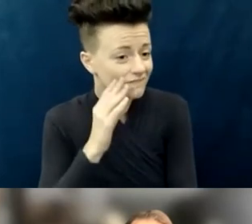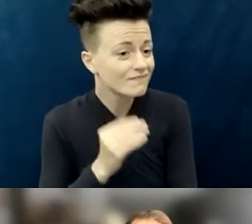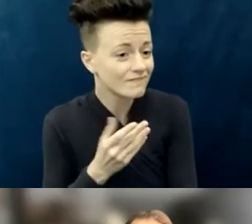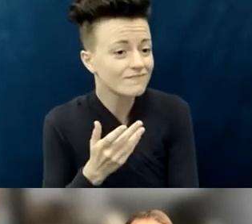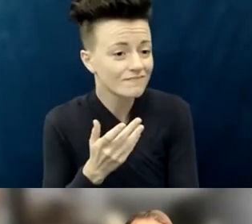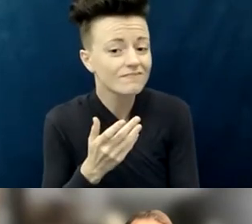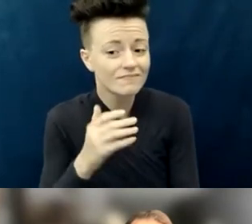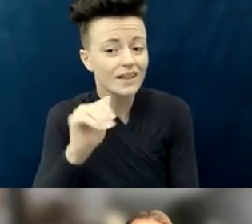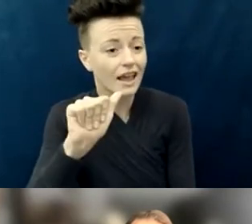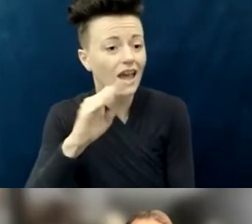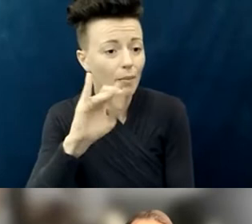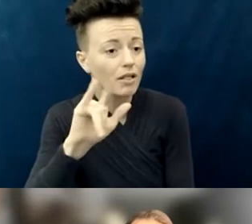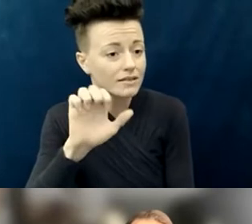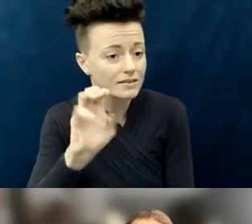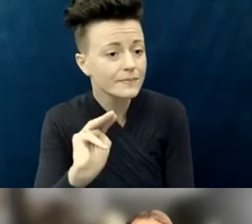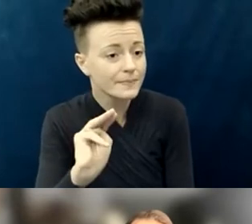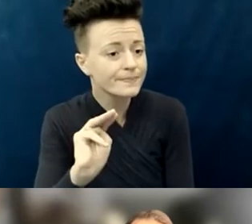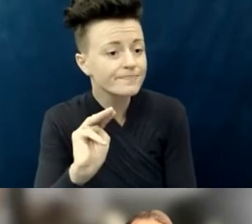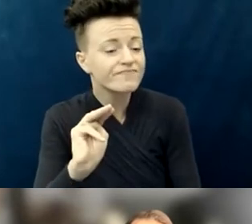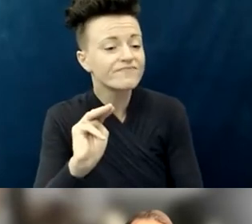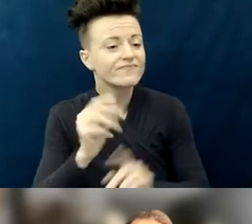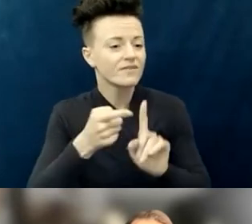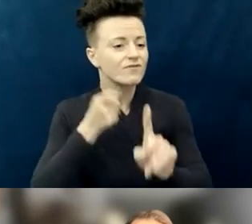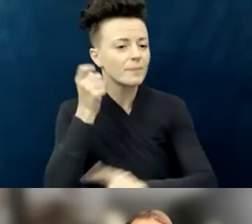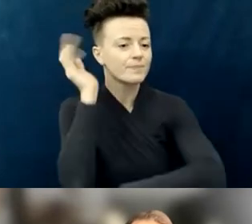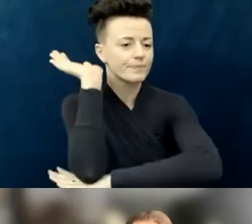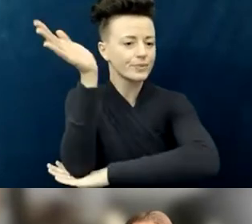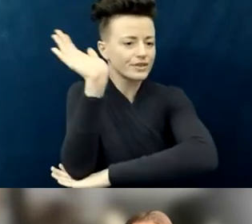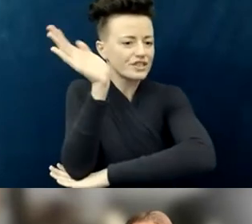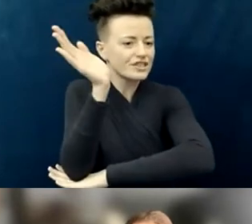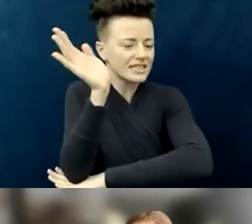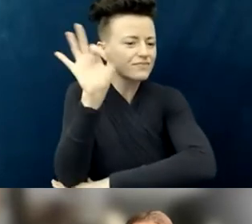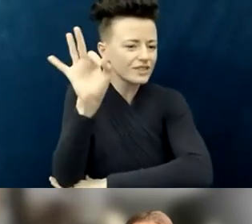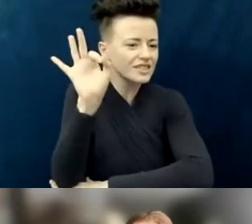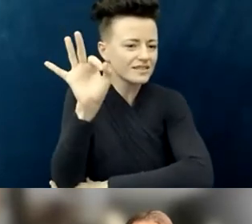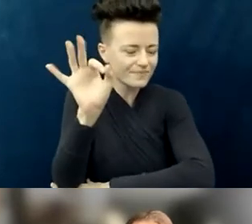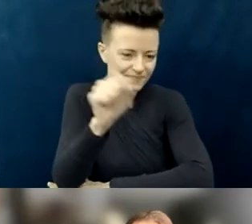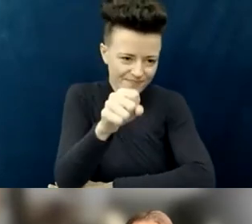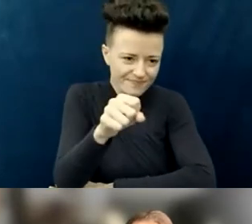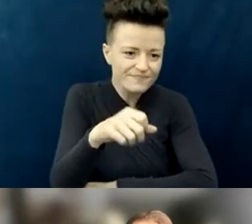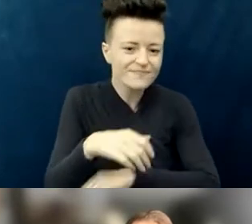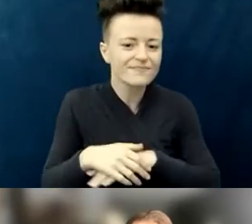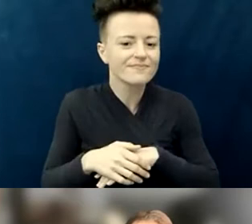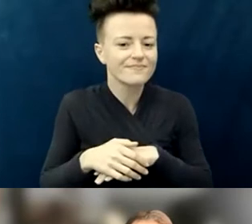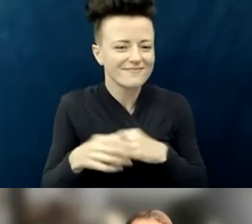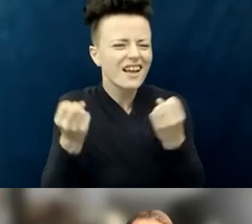ableism in the pulpit all the time, in terms of what I call toxic theologies.